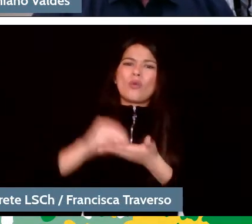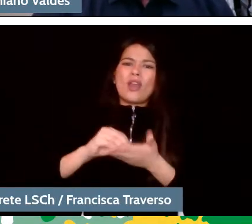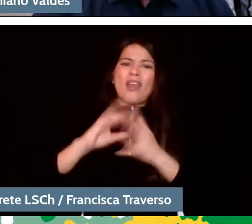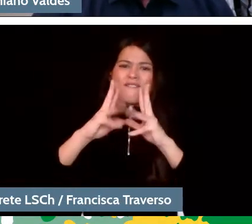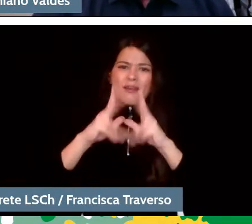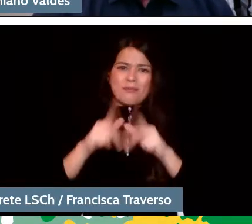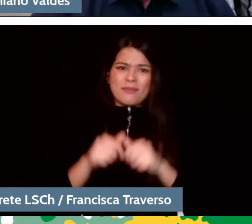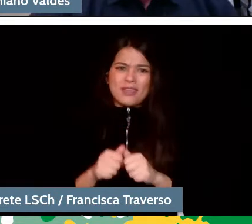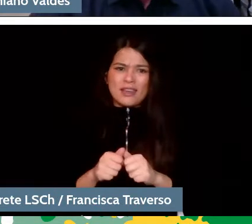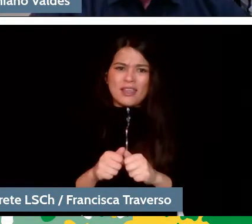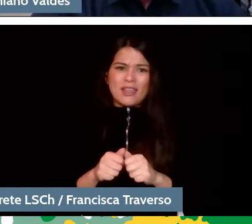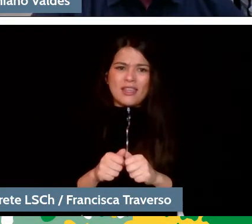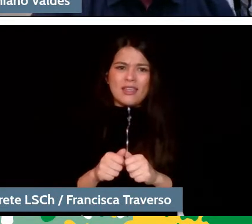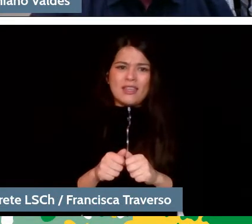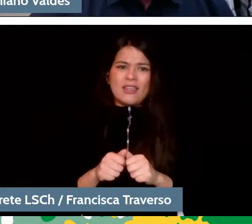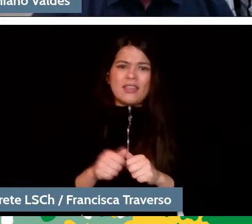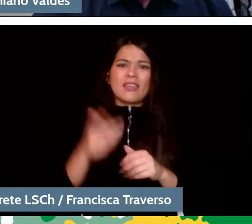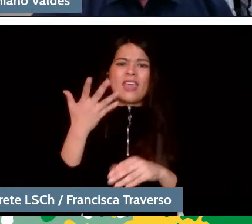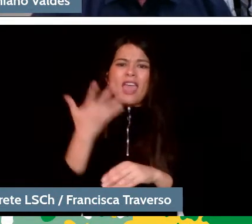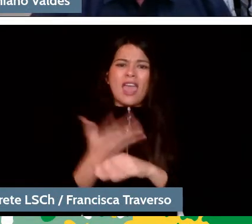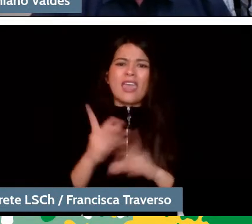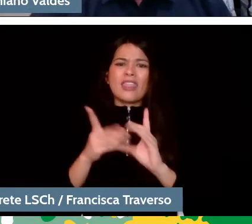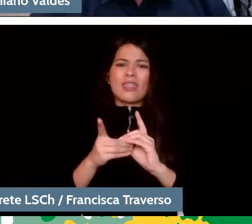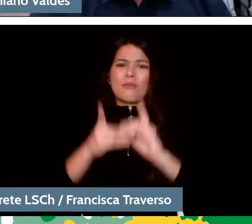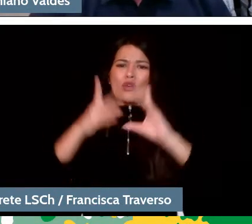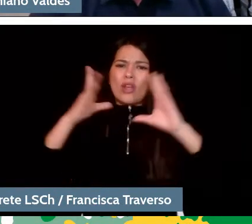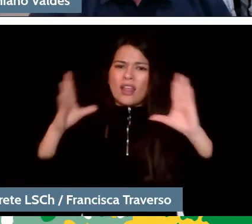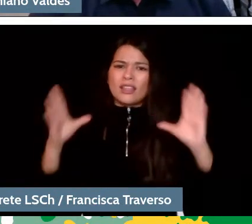that there is a democratization in that sense of musical work.